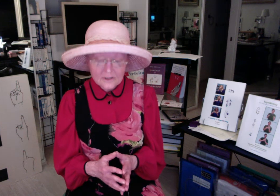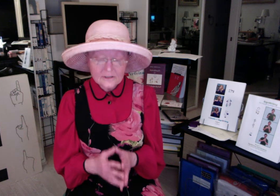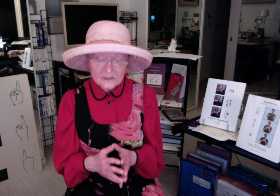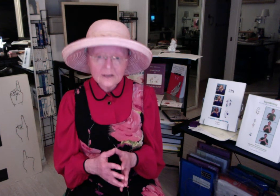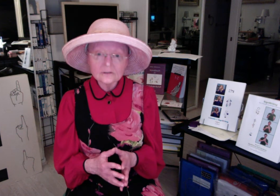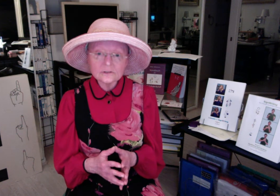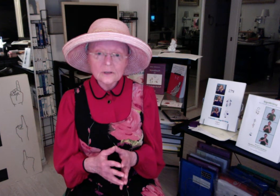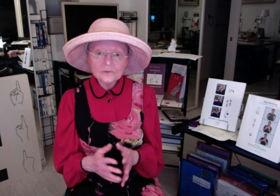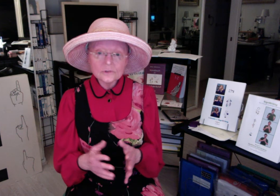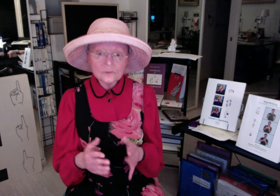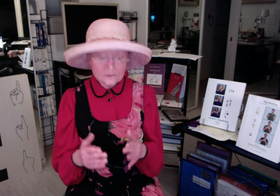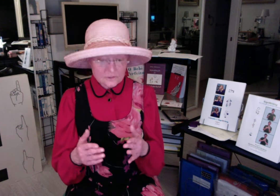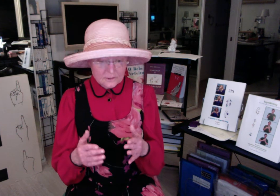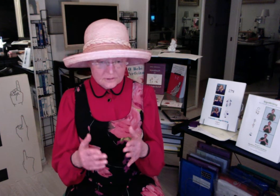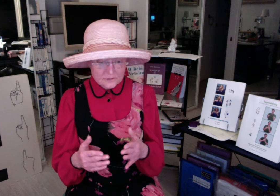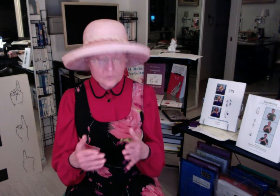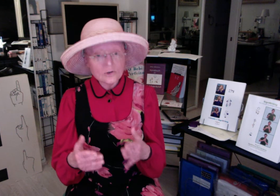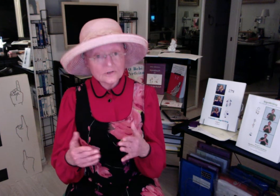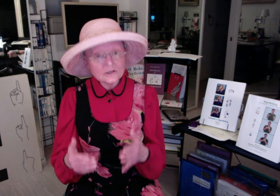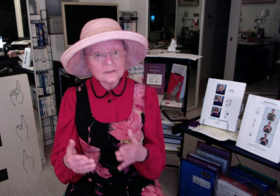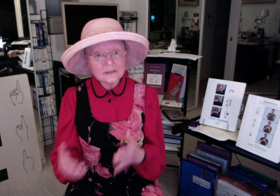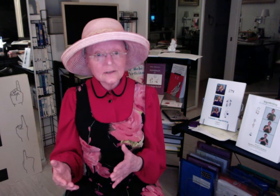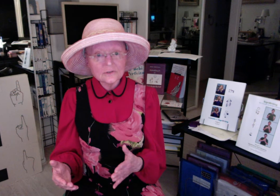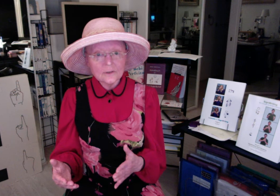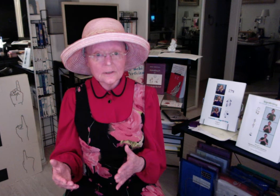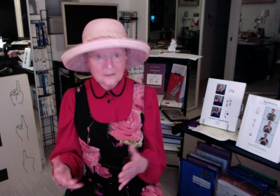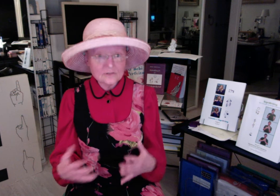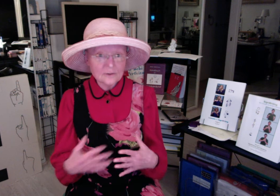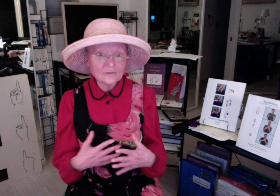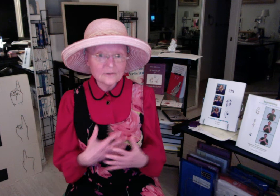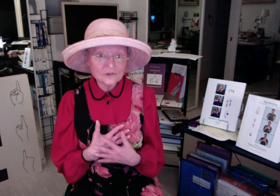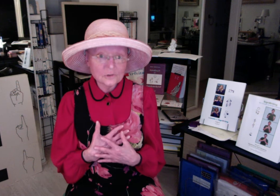dance so there's a system called Sutton DanceWriting. That's my invention too.